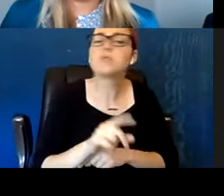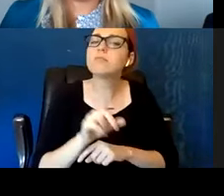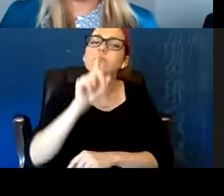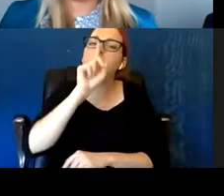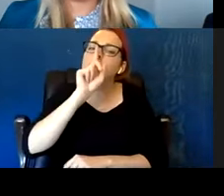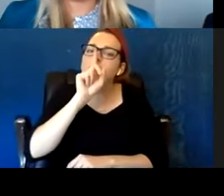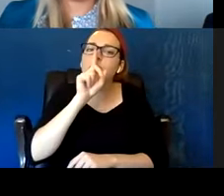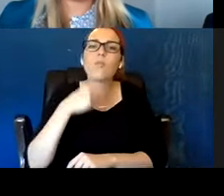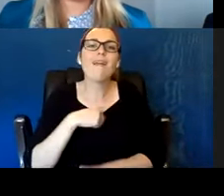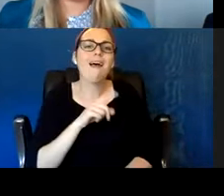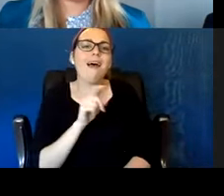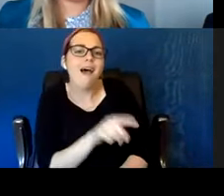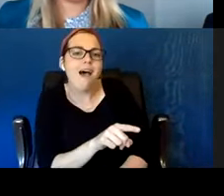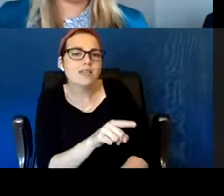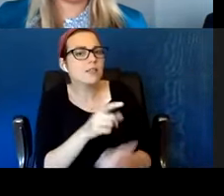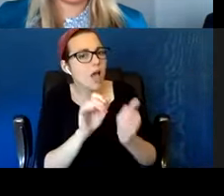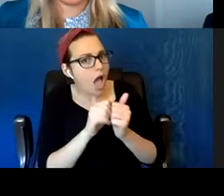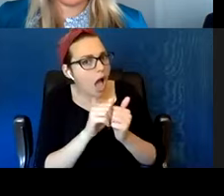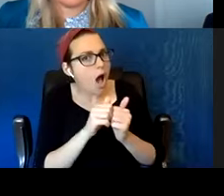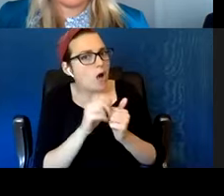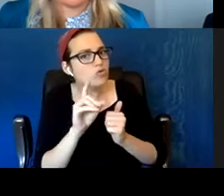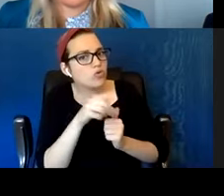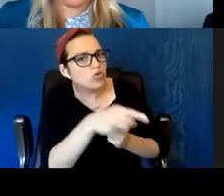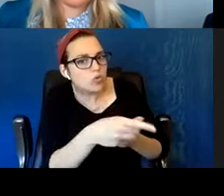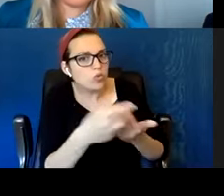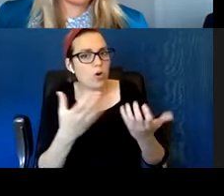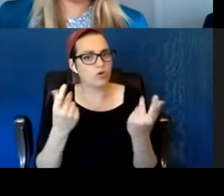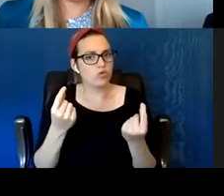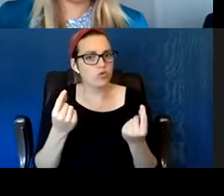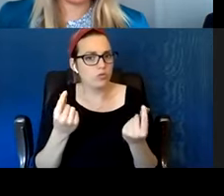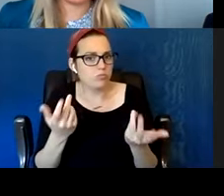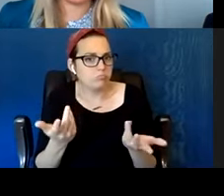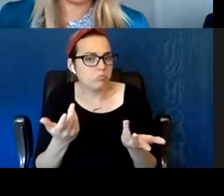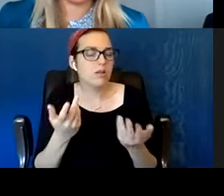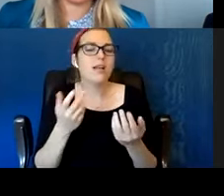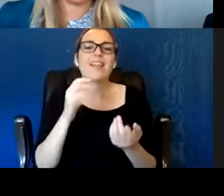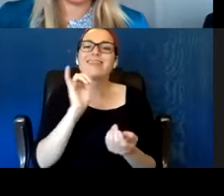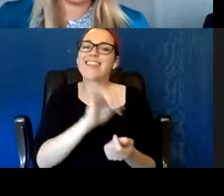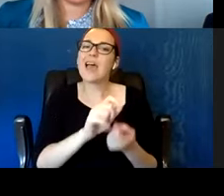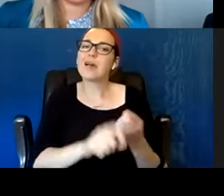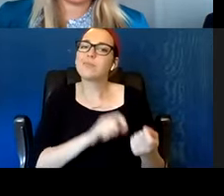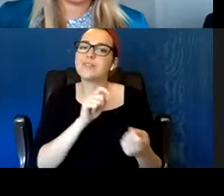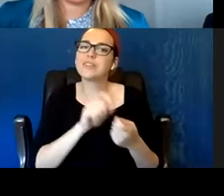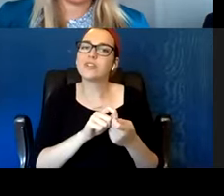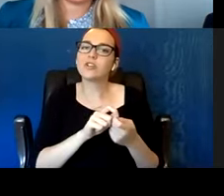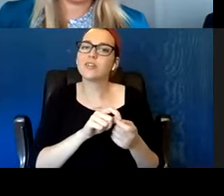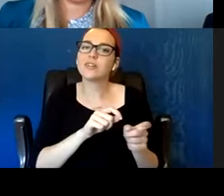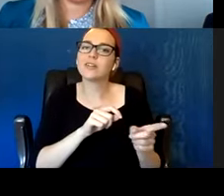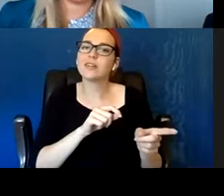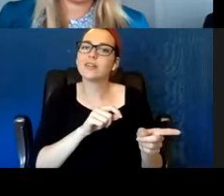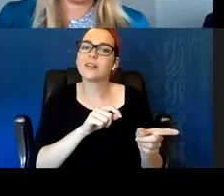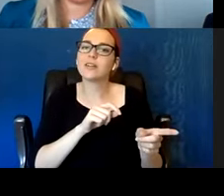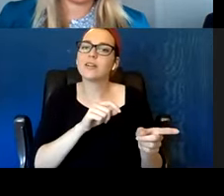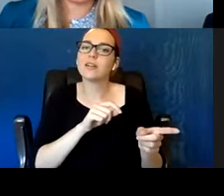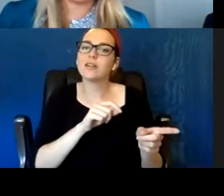And I mean with this particular guy, we could not understand his English. We couldn't understand it.